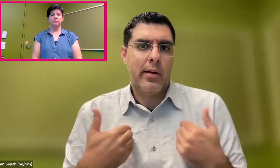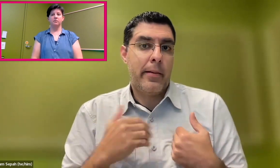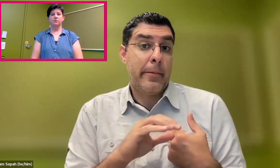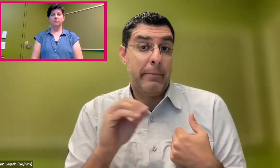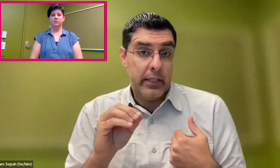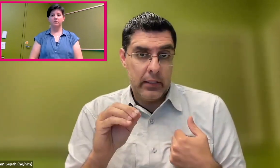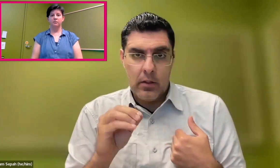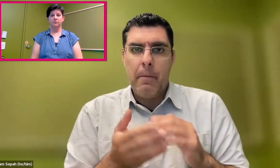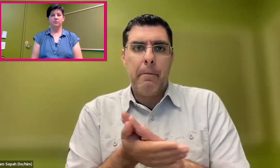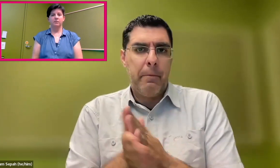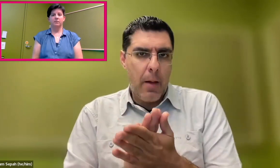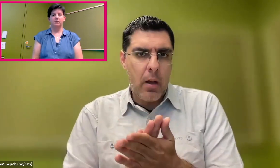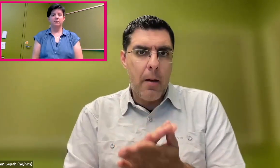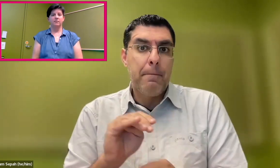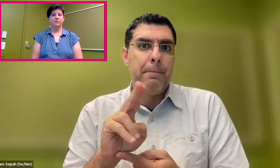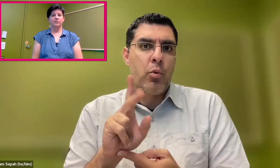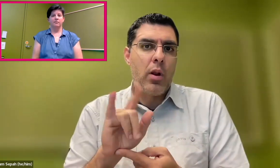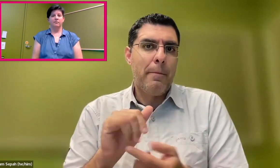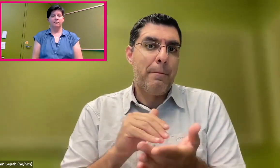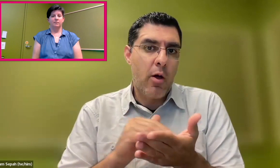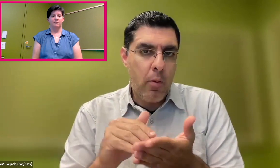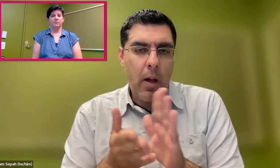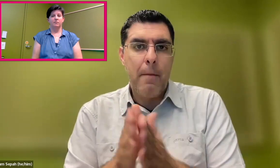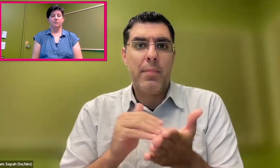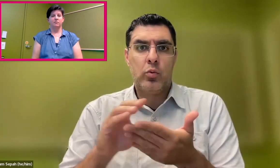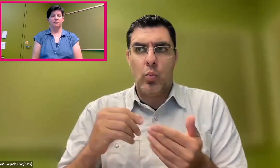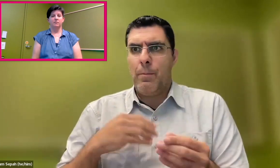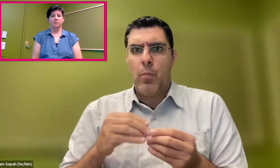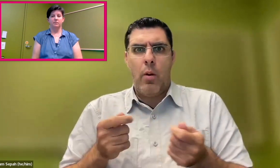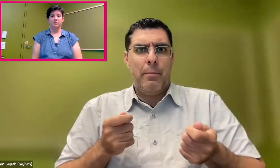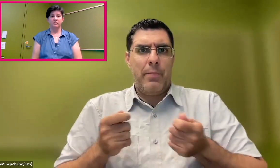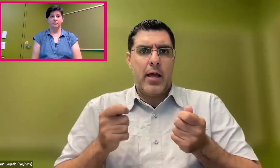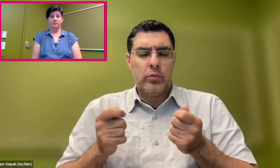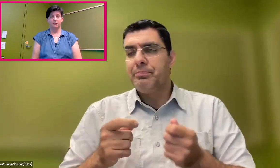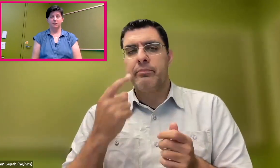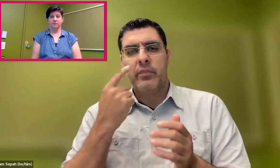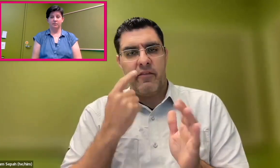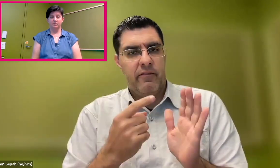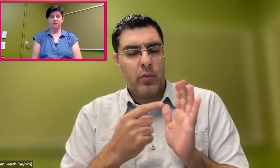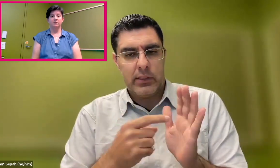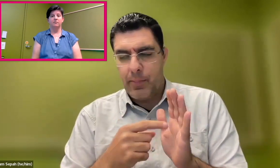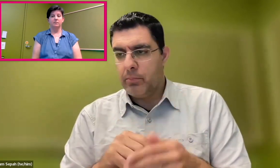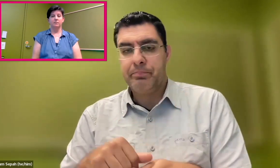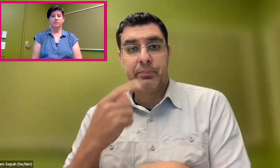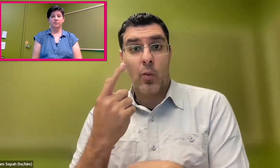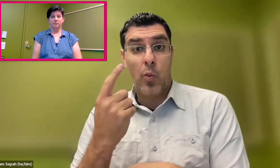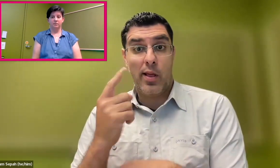really matters. When we were a young company, and then became a multi-million-dollar company, we